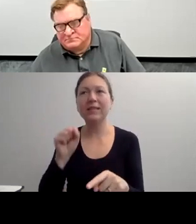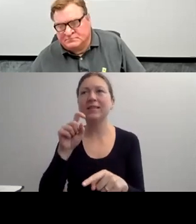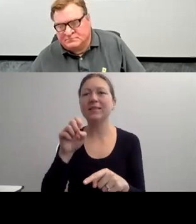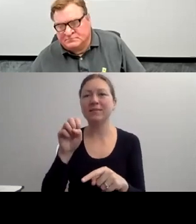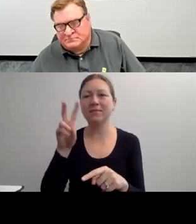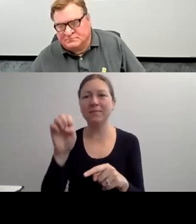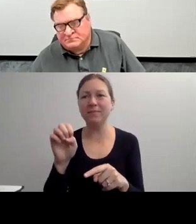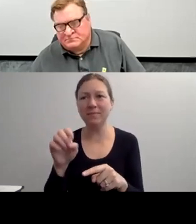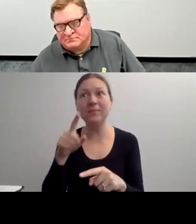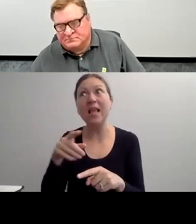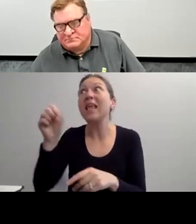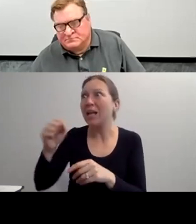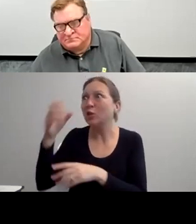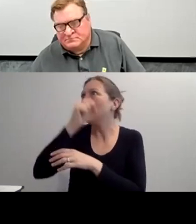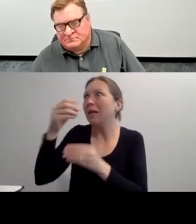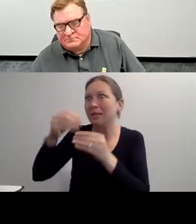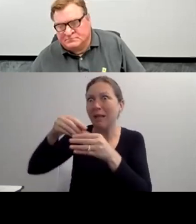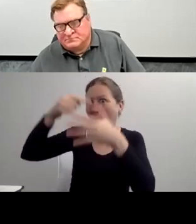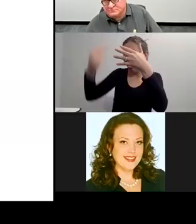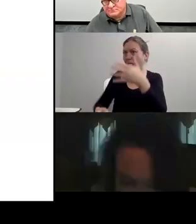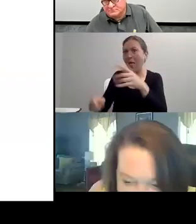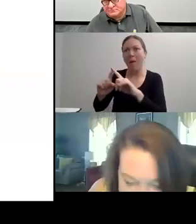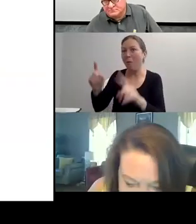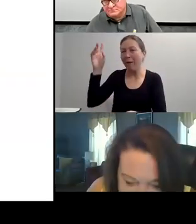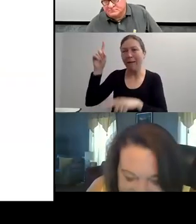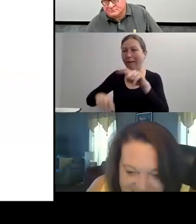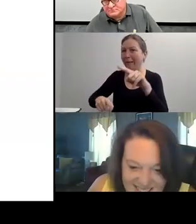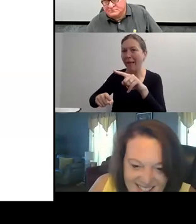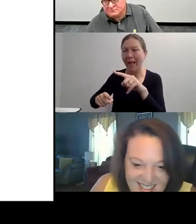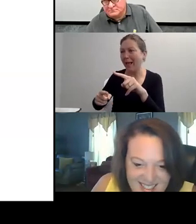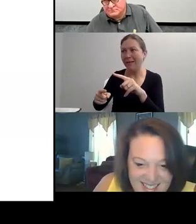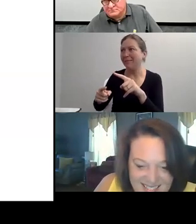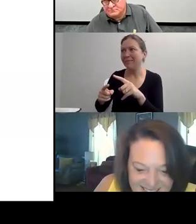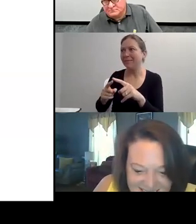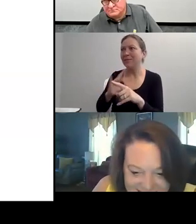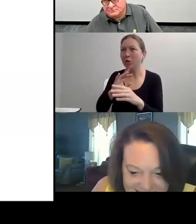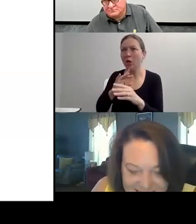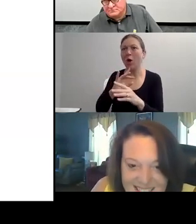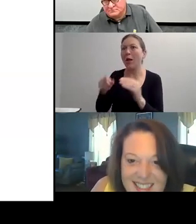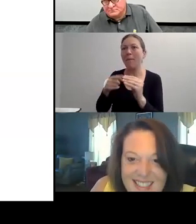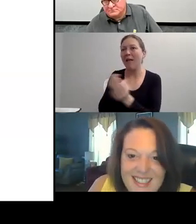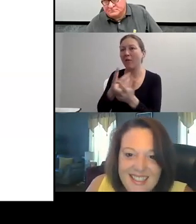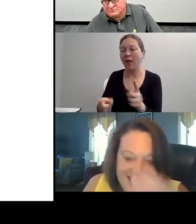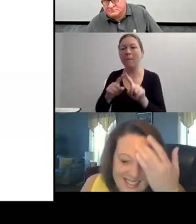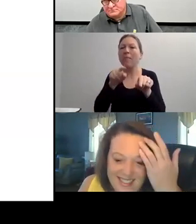BUT THE PROBLEM IS IS WHEN I'M BEING TREATED AS A PATIENT IN ALL OTHER POLICY MAKING DECISIONS.